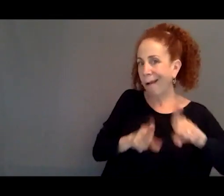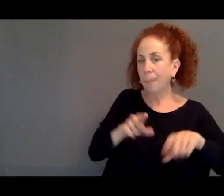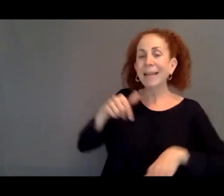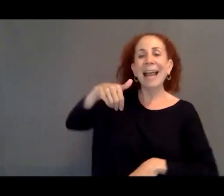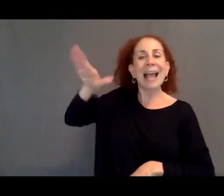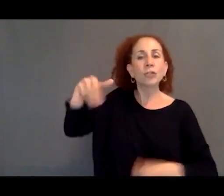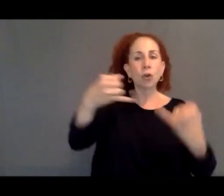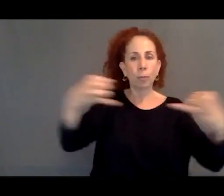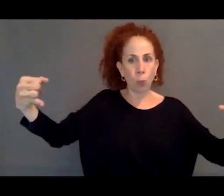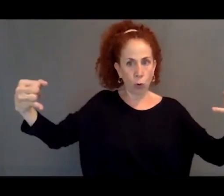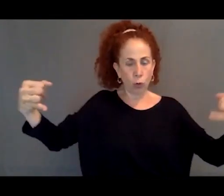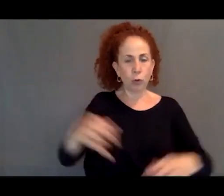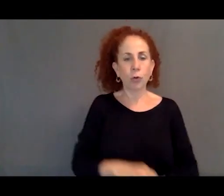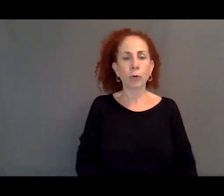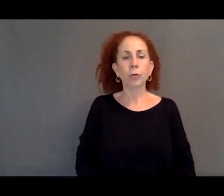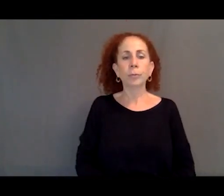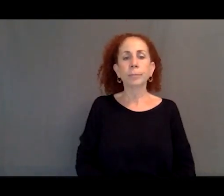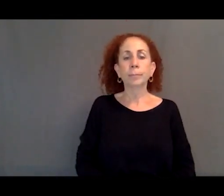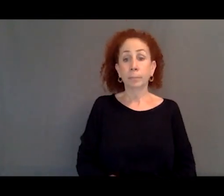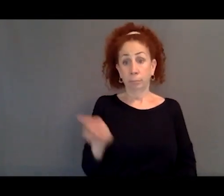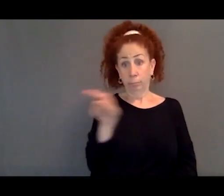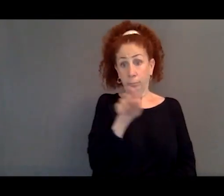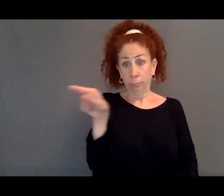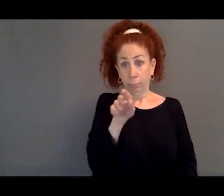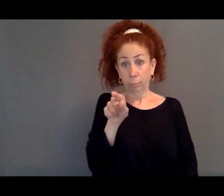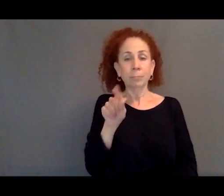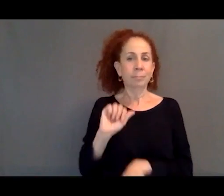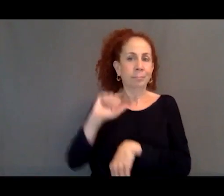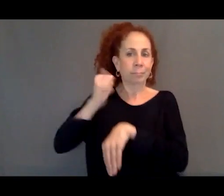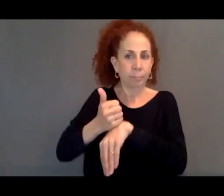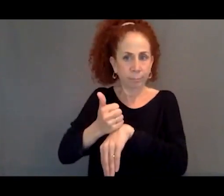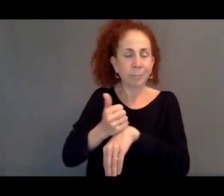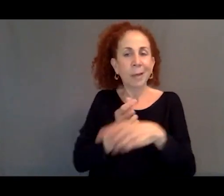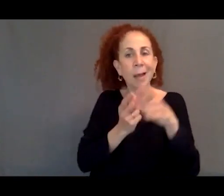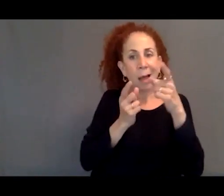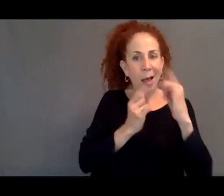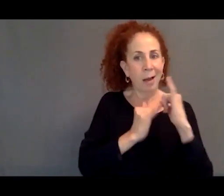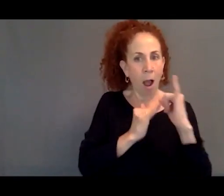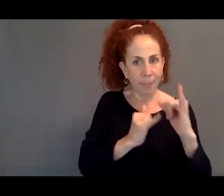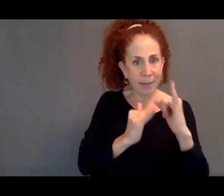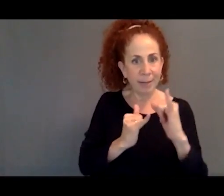As part of that common external border, it also created a common external border police